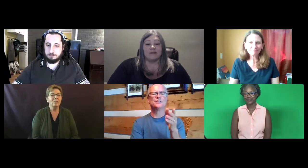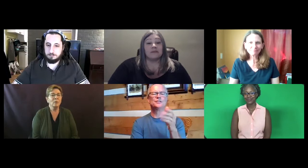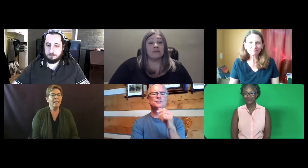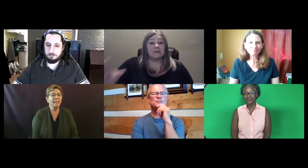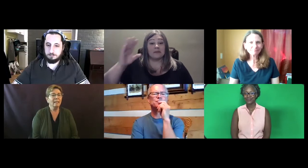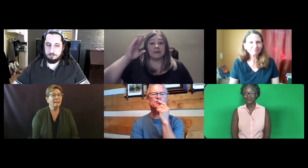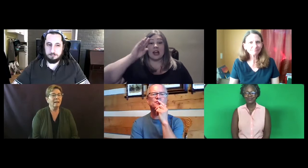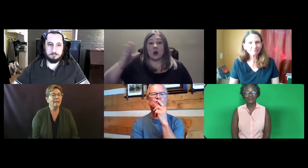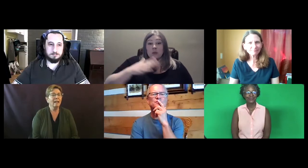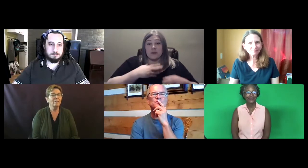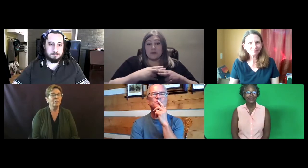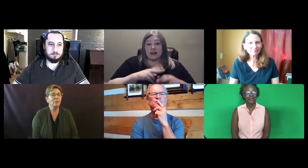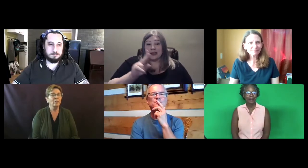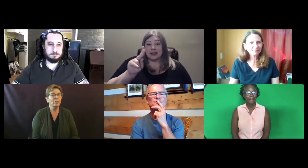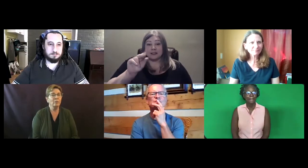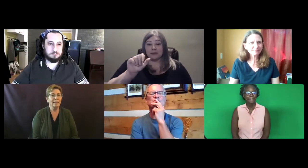So Katie, I'll turn it over to you next.